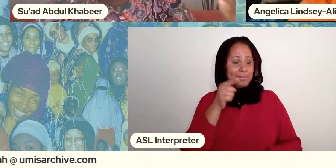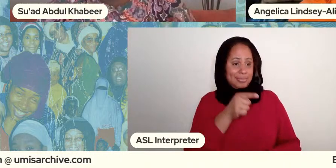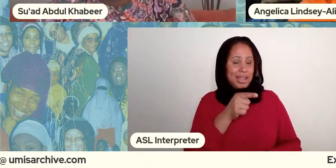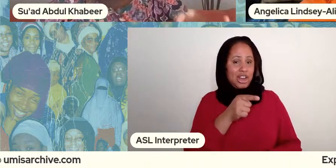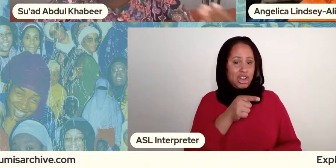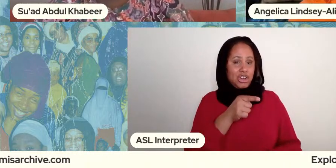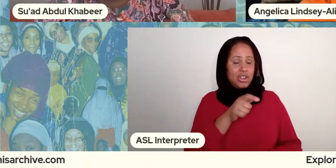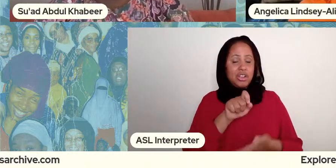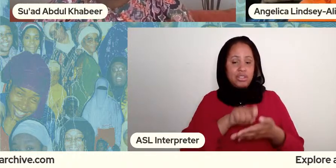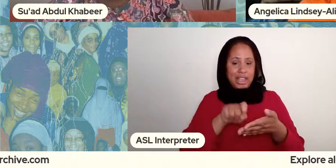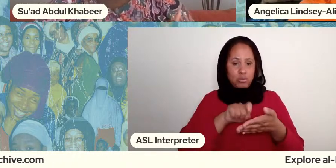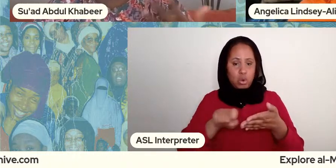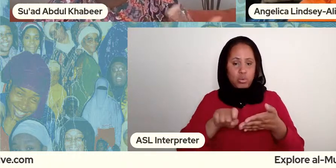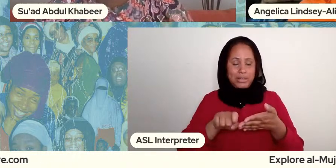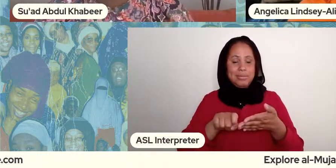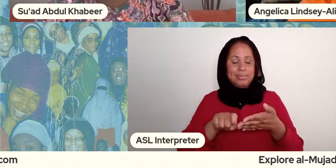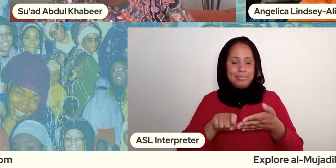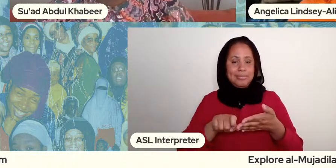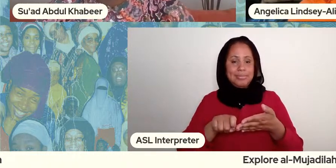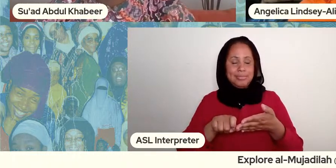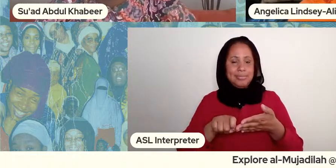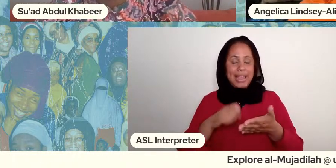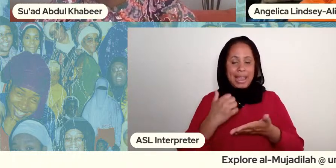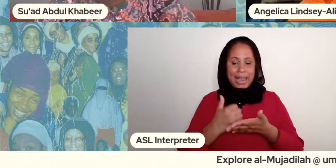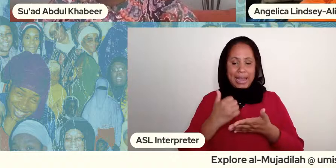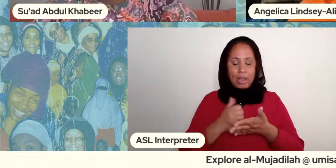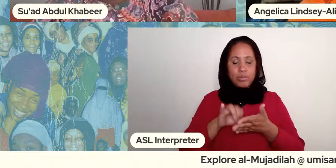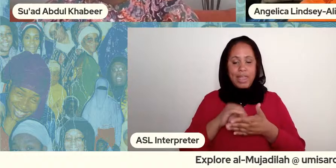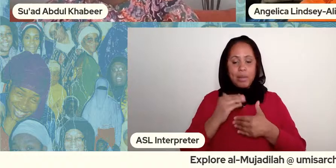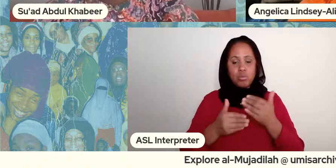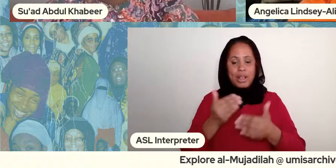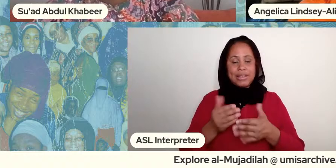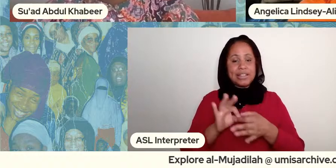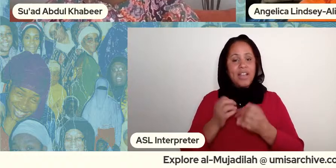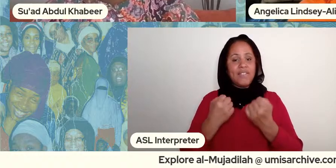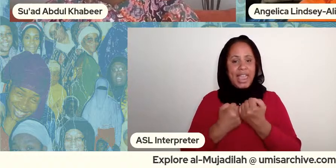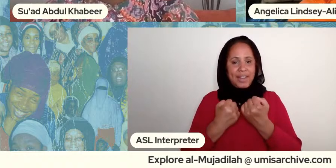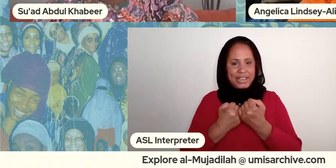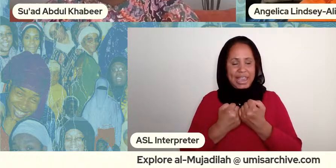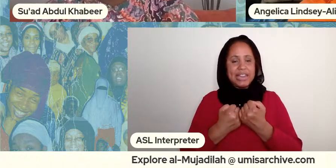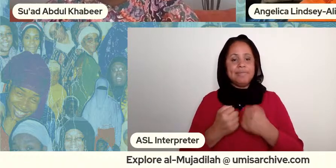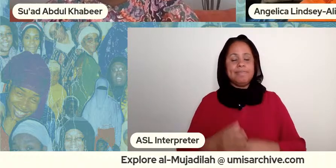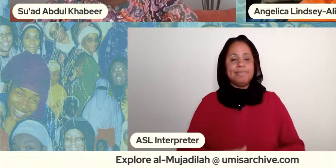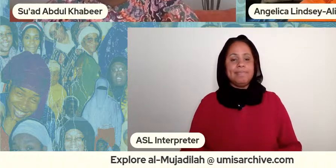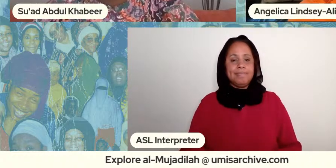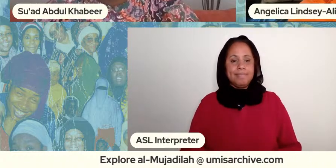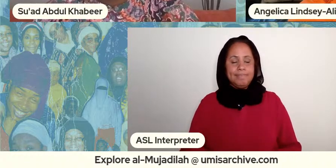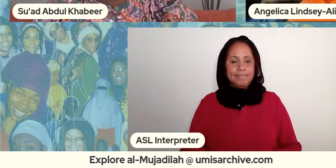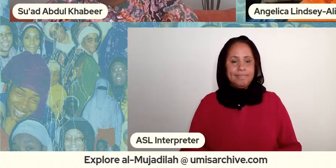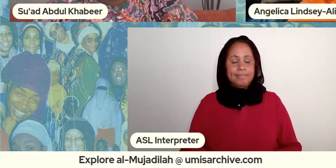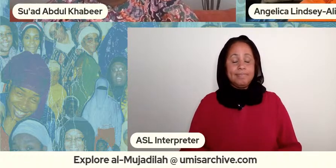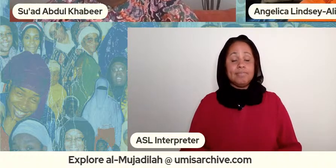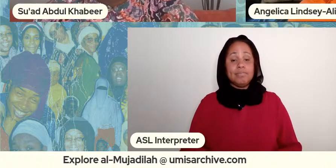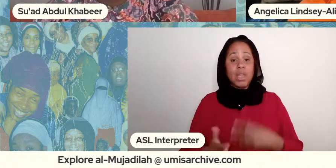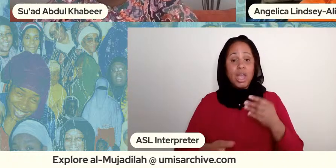process for her right this process of advocating um there's another short clip i want to play